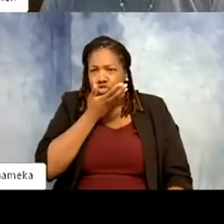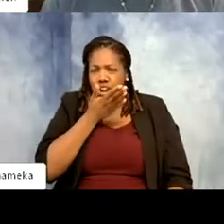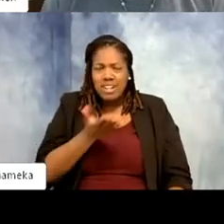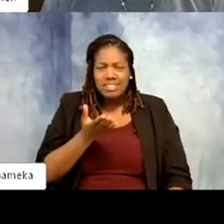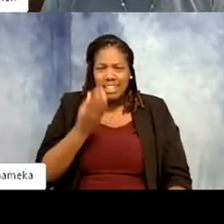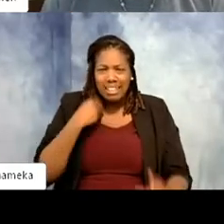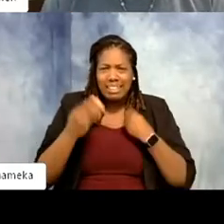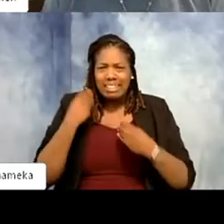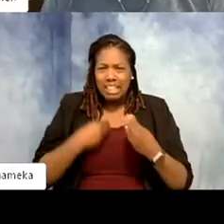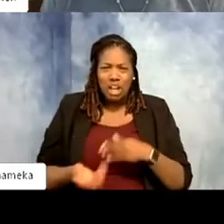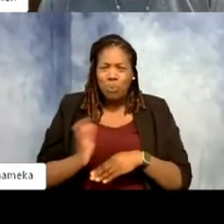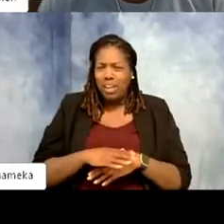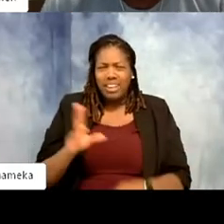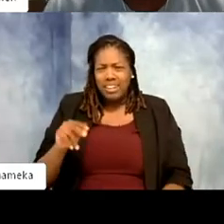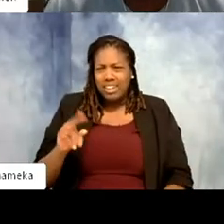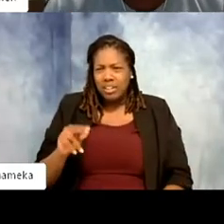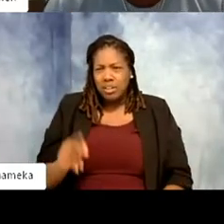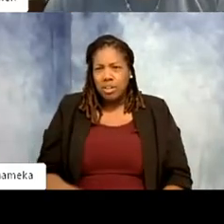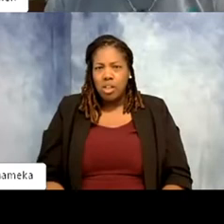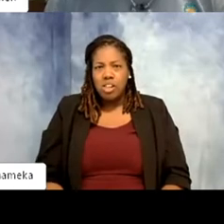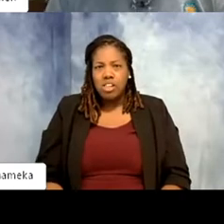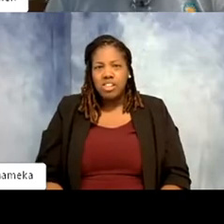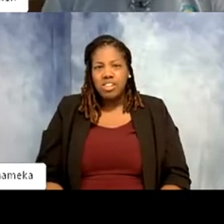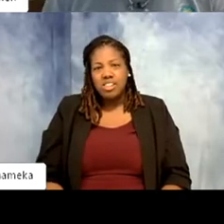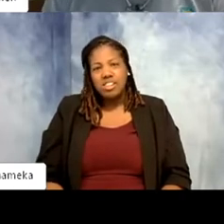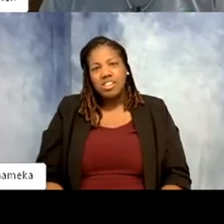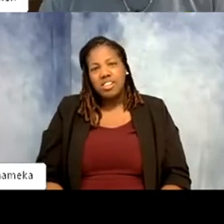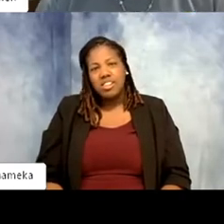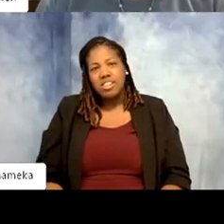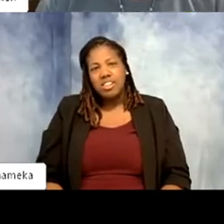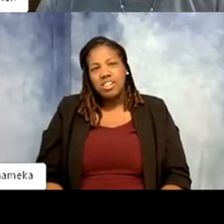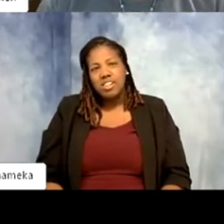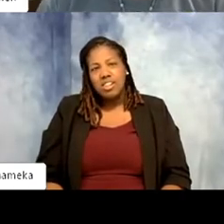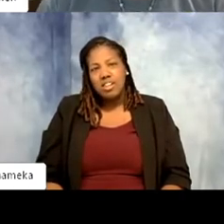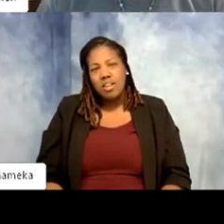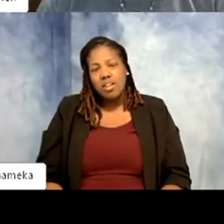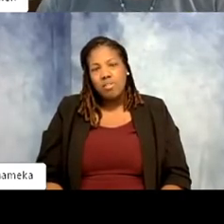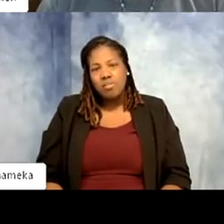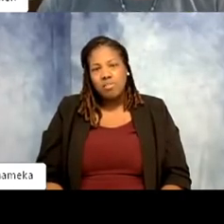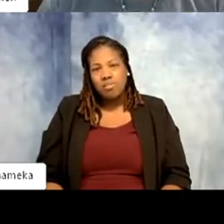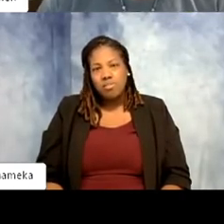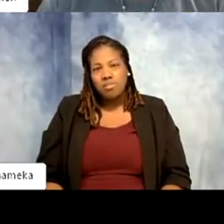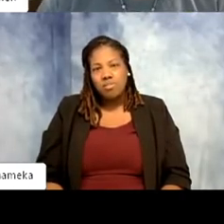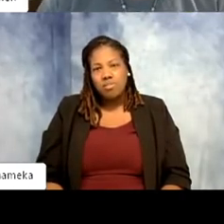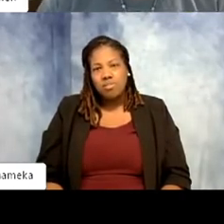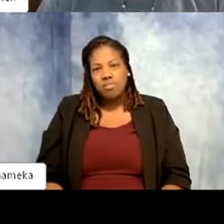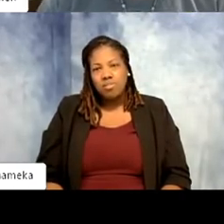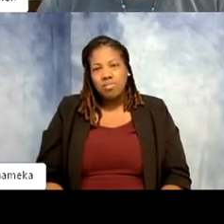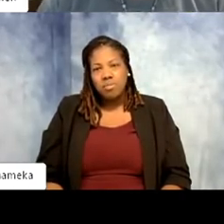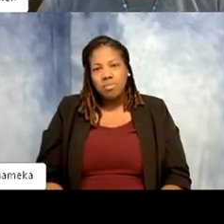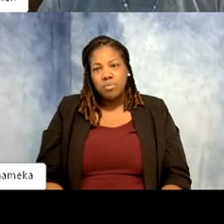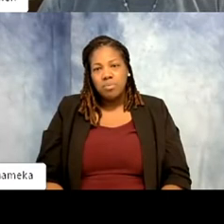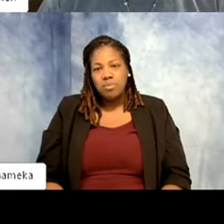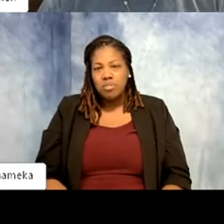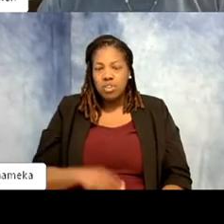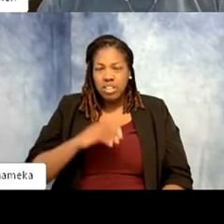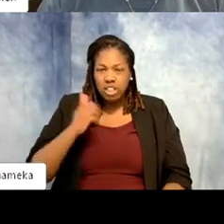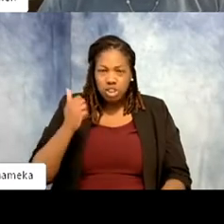Oh look at this picture. So yeah I think you have to use all your senses or everything to be